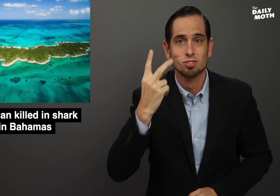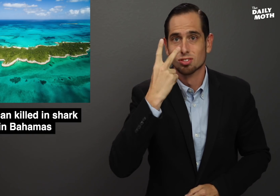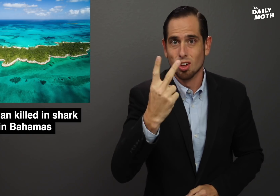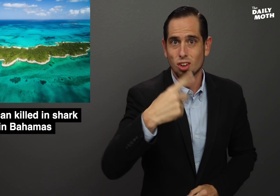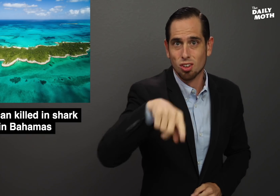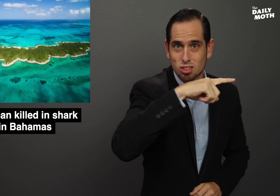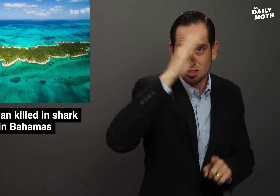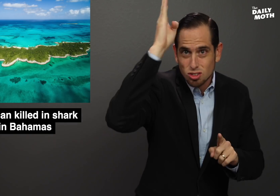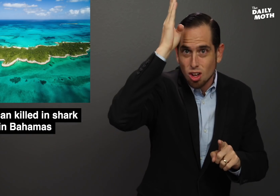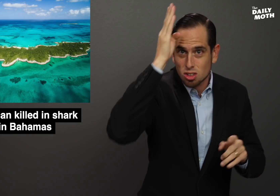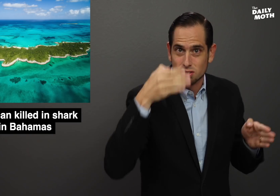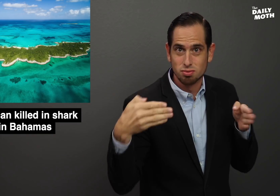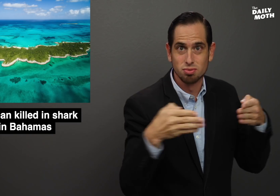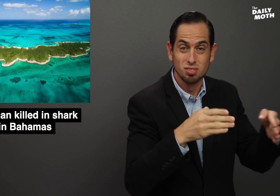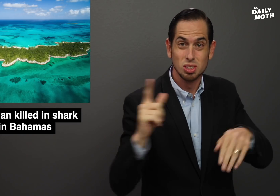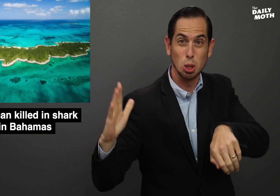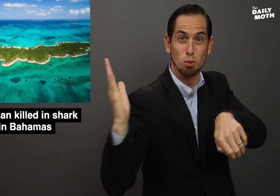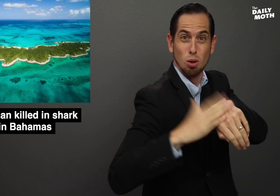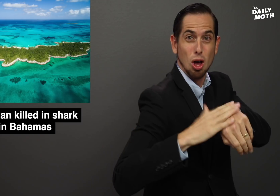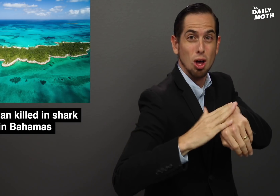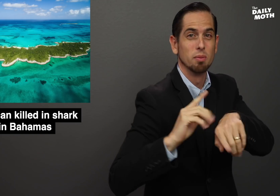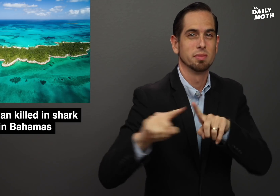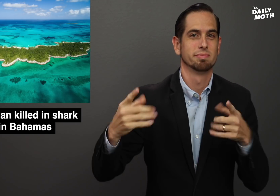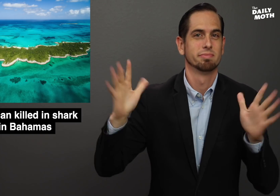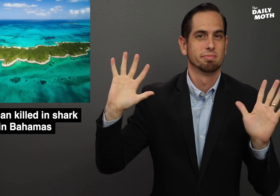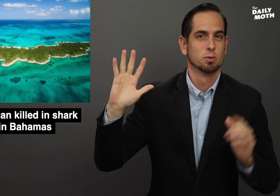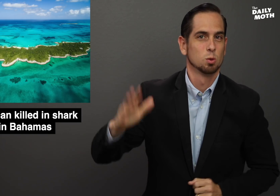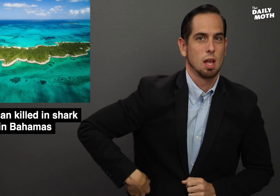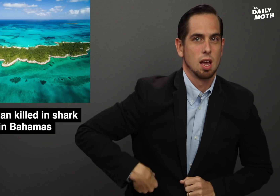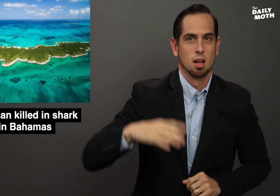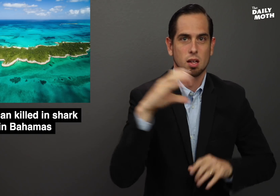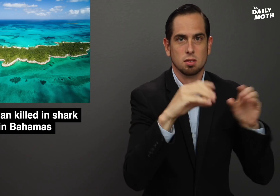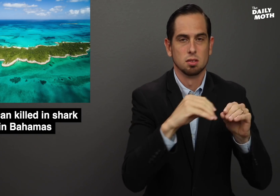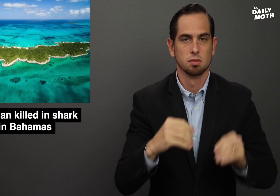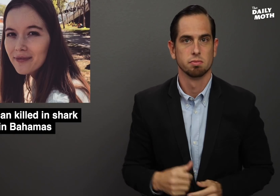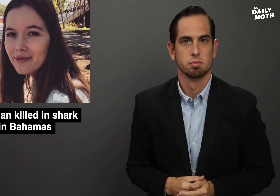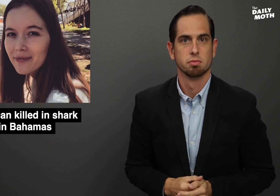saw the sharks and warned her, but it was too late.